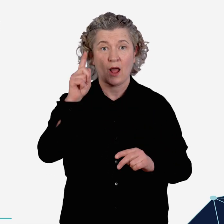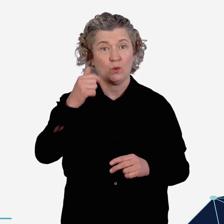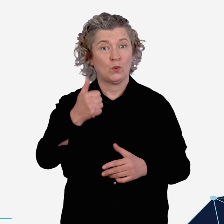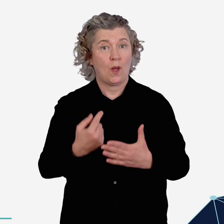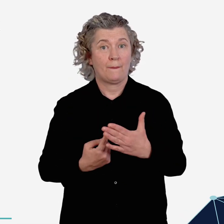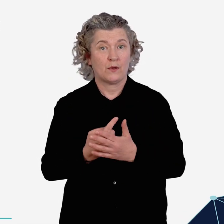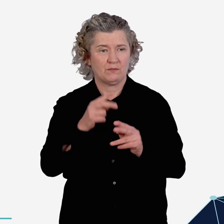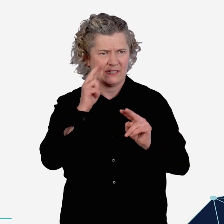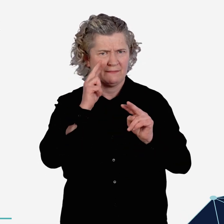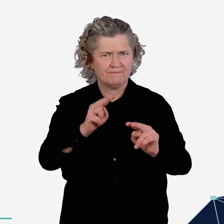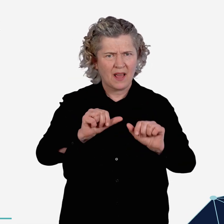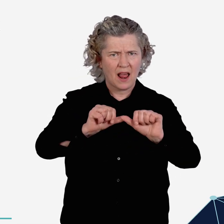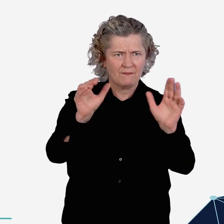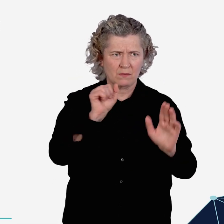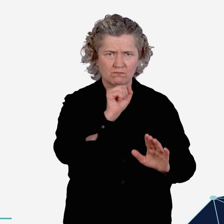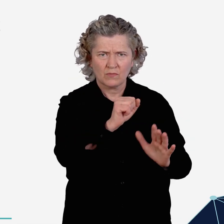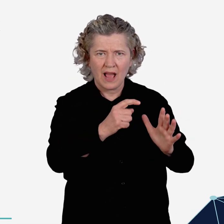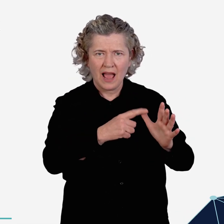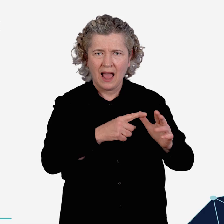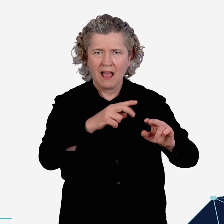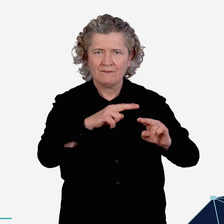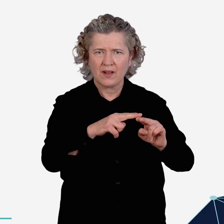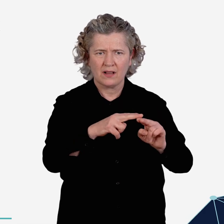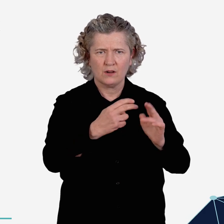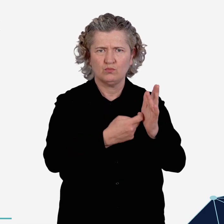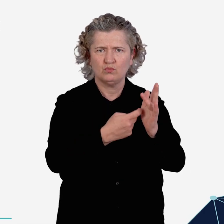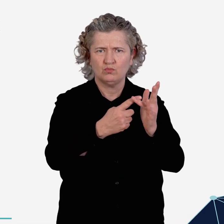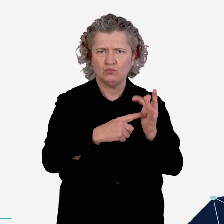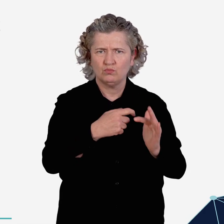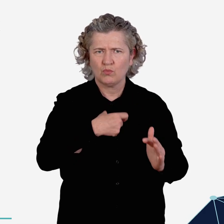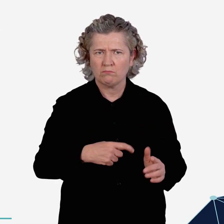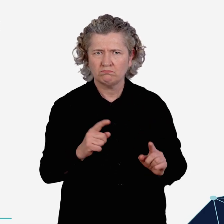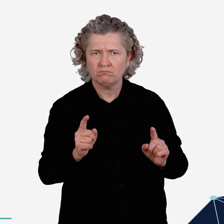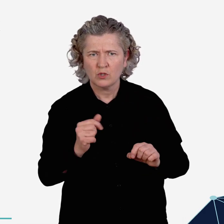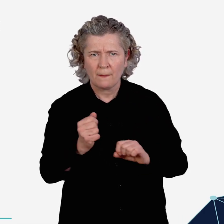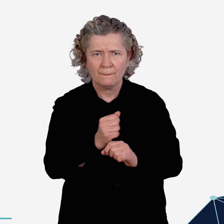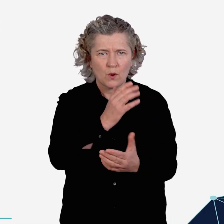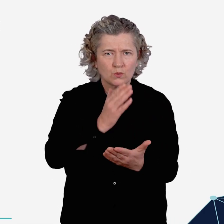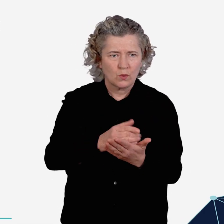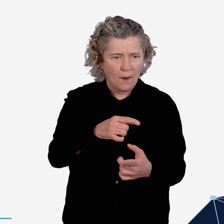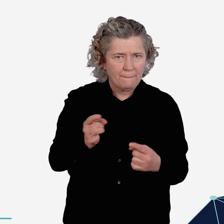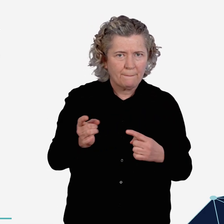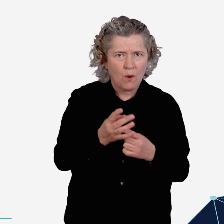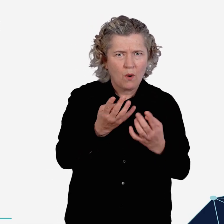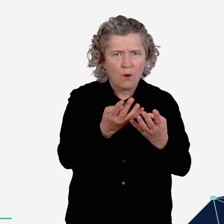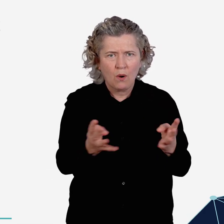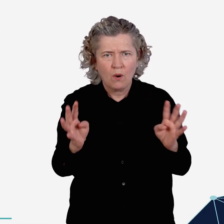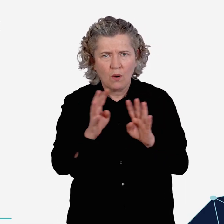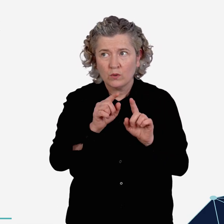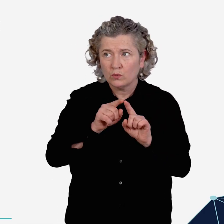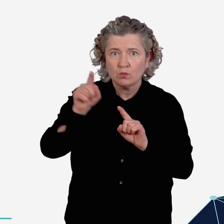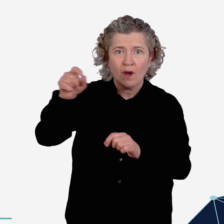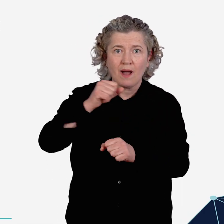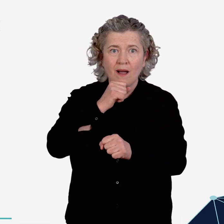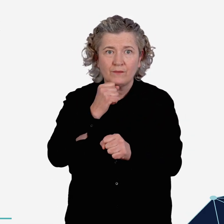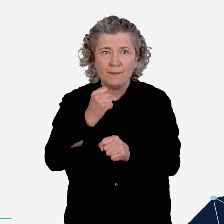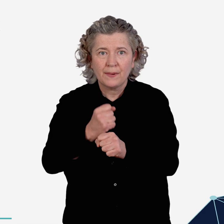There is opportunity to more clearly clarify the AAF’s role to ensure it remains a key forum for government